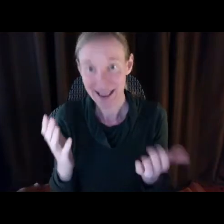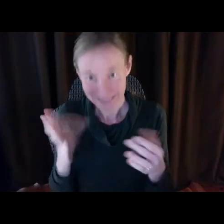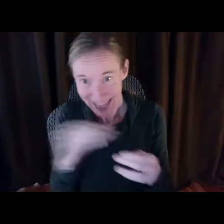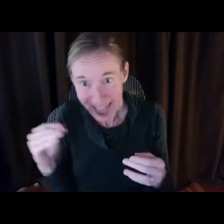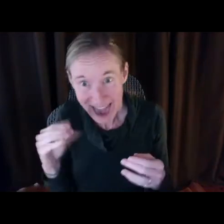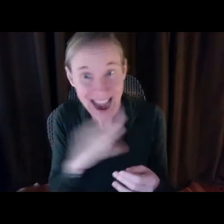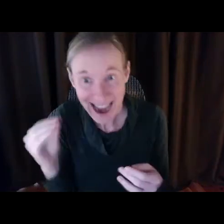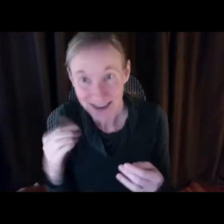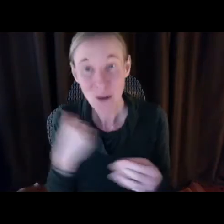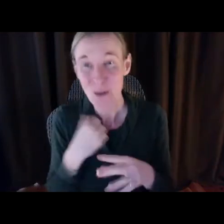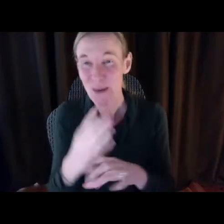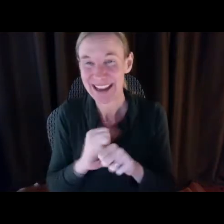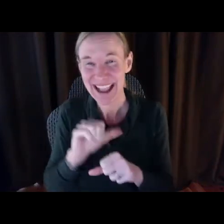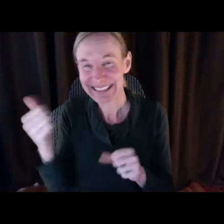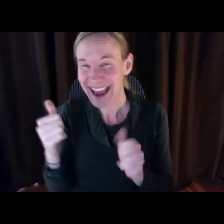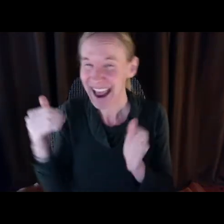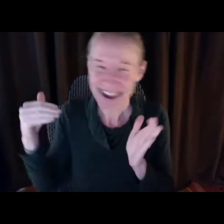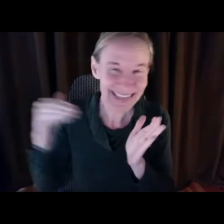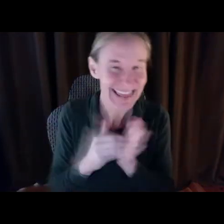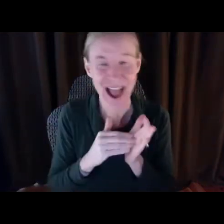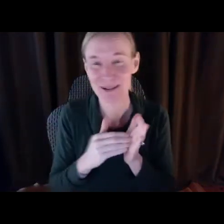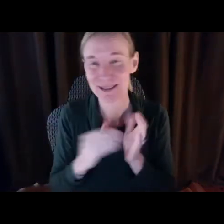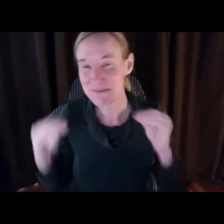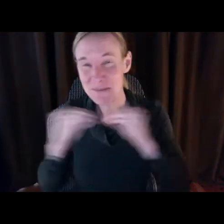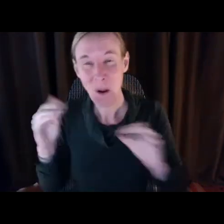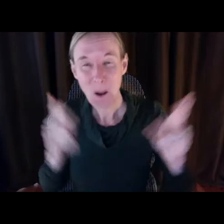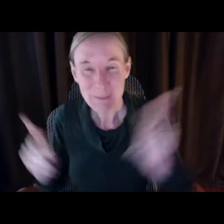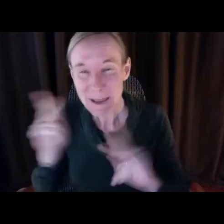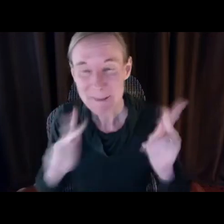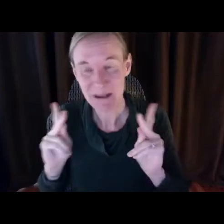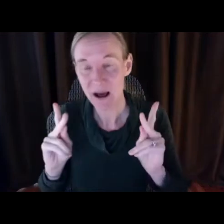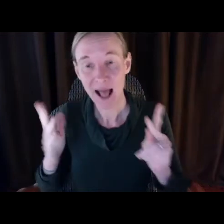to care for a relative, that's good for the economy, too.